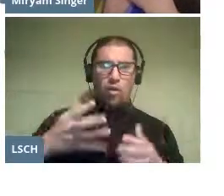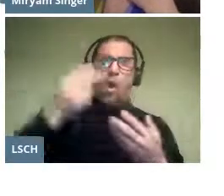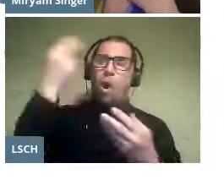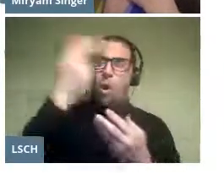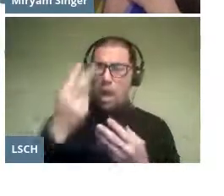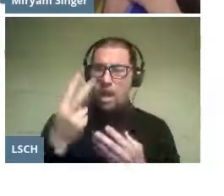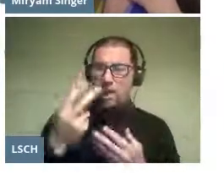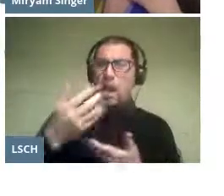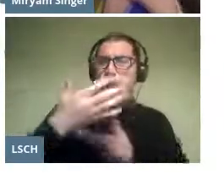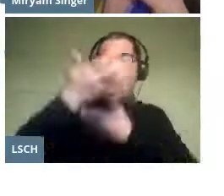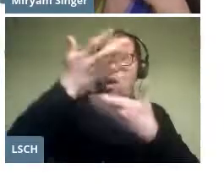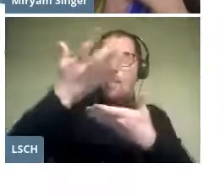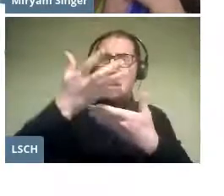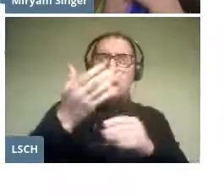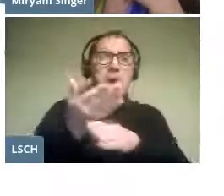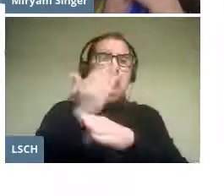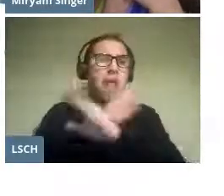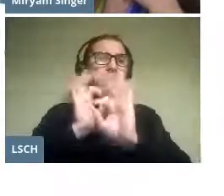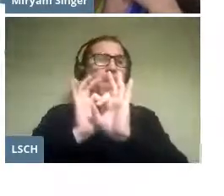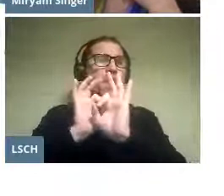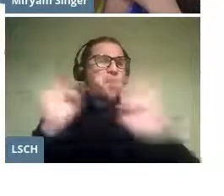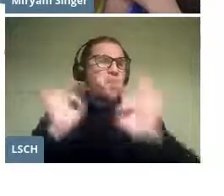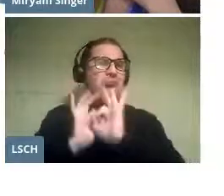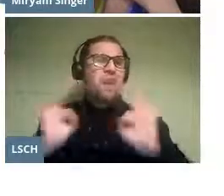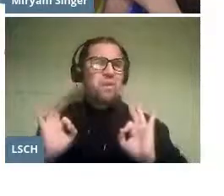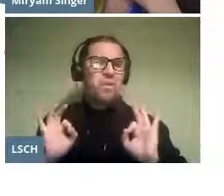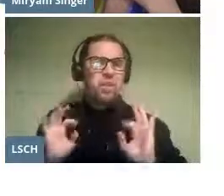otherwise they would never have been able to access.